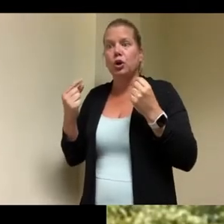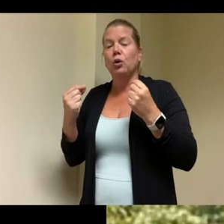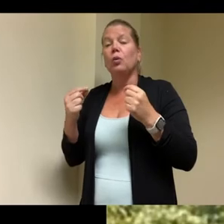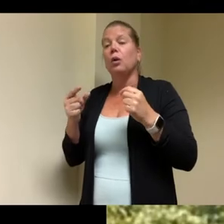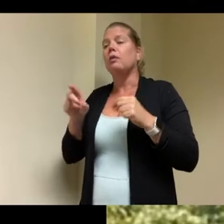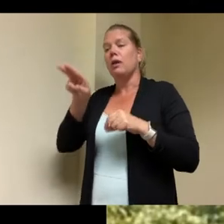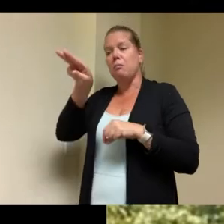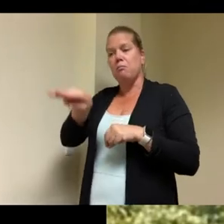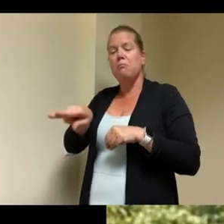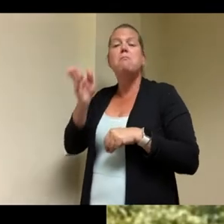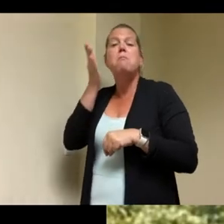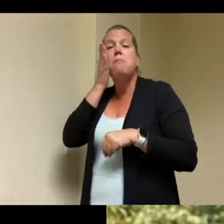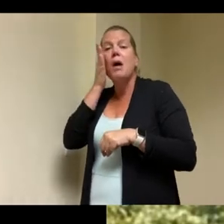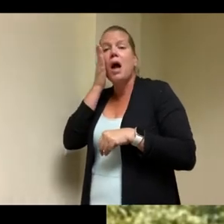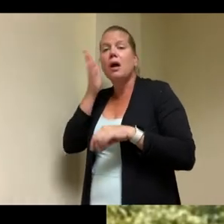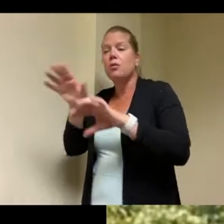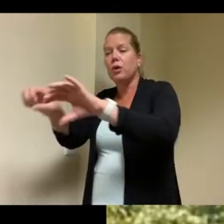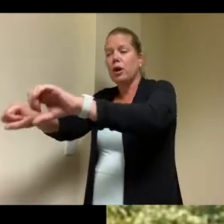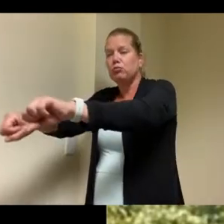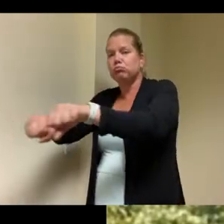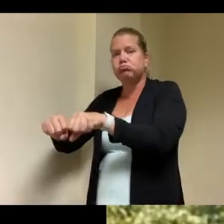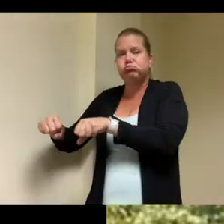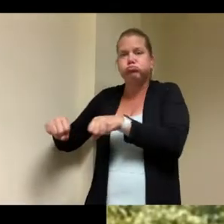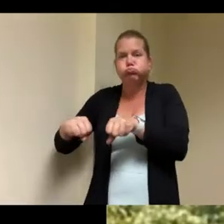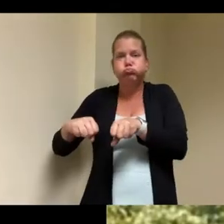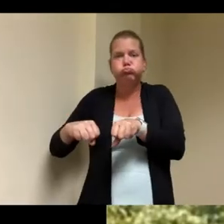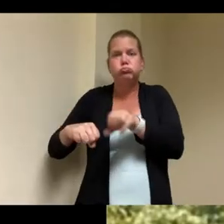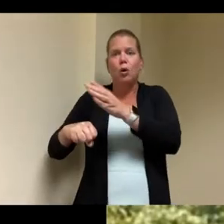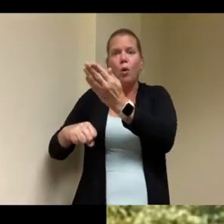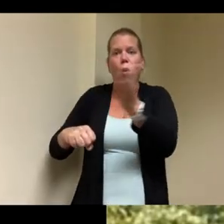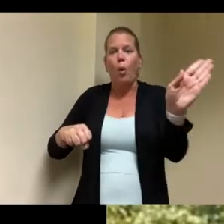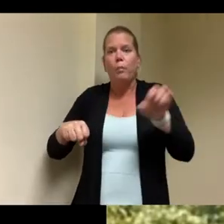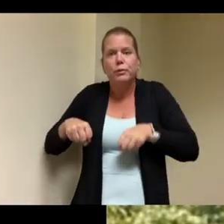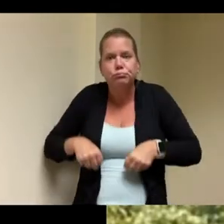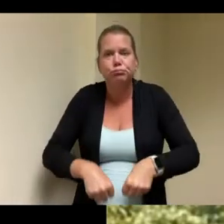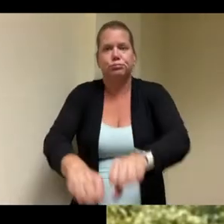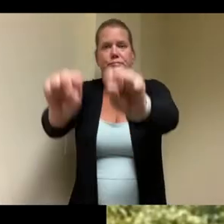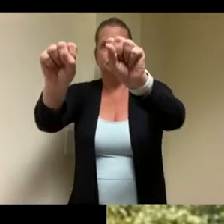right out if necessary so that was very unique feature yeah and